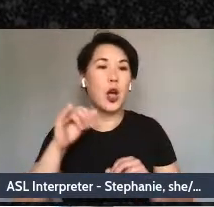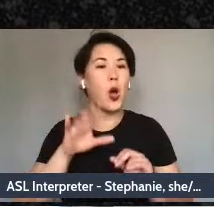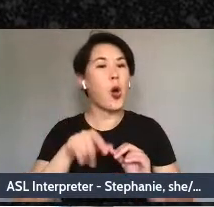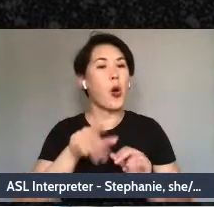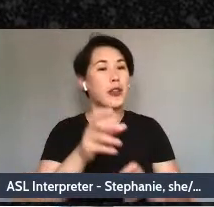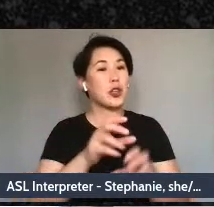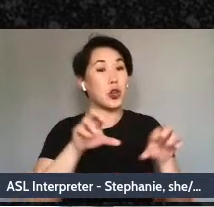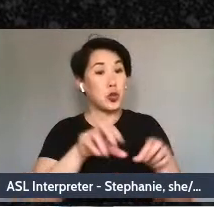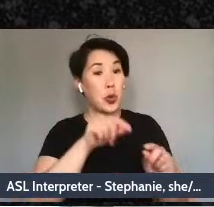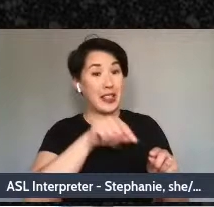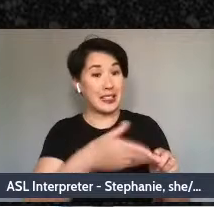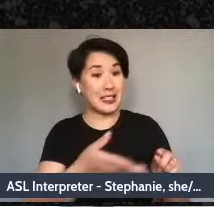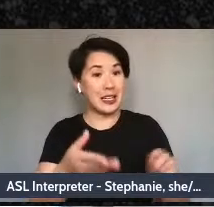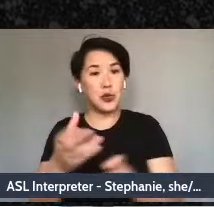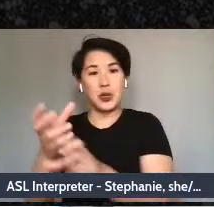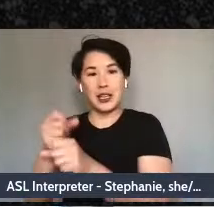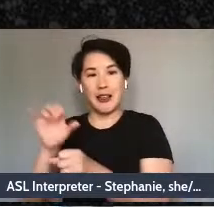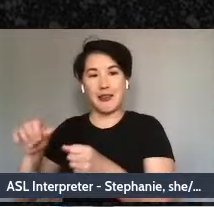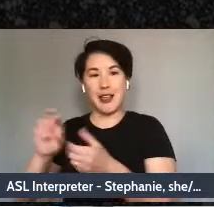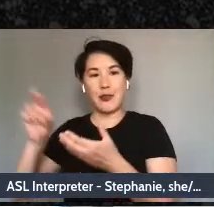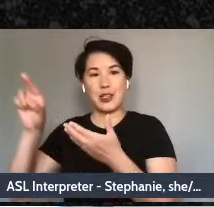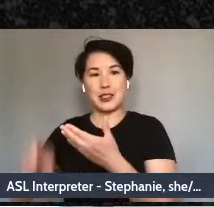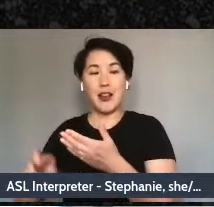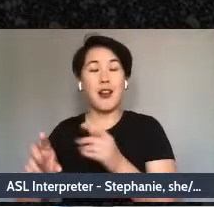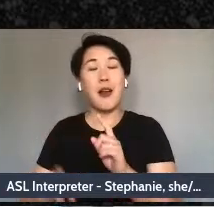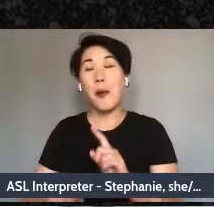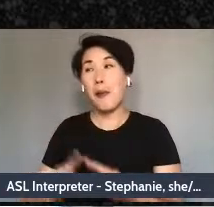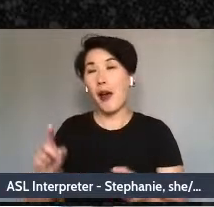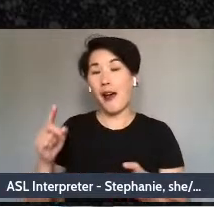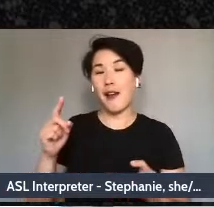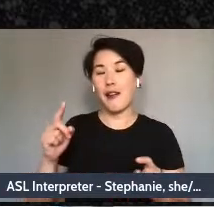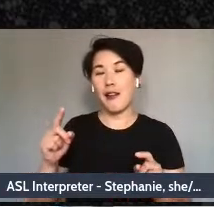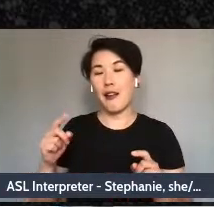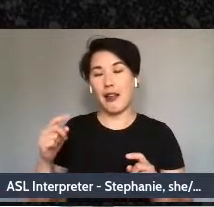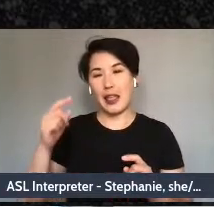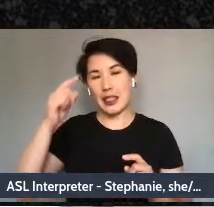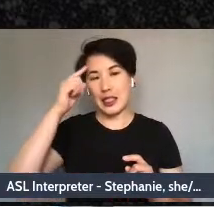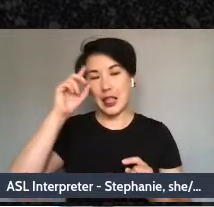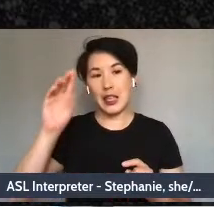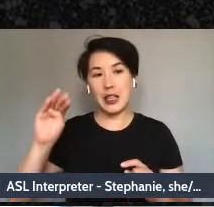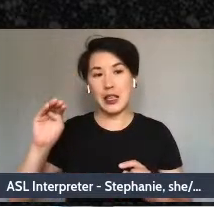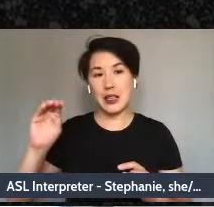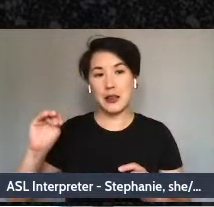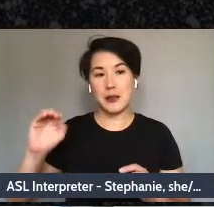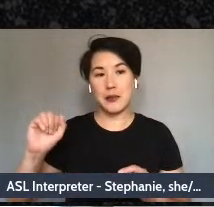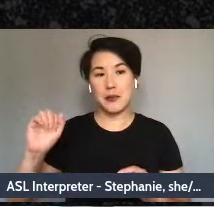But I think that mad mapping could be an opportunity for us to really check in with